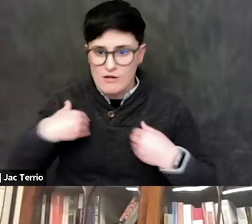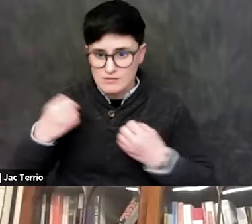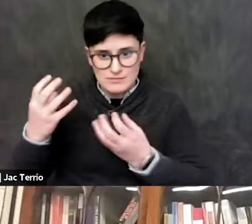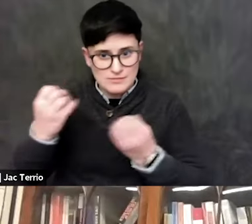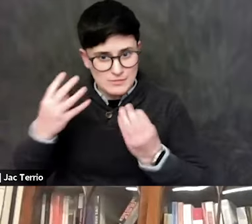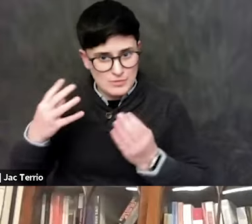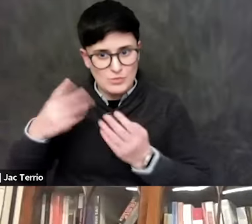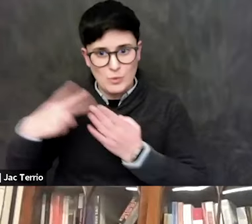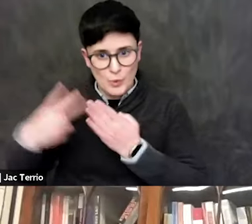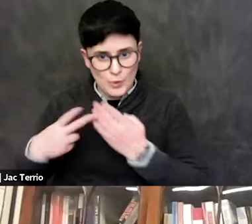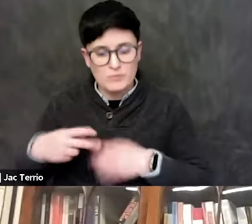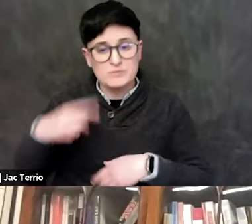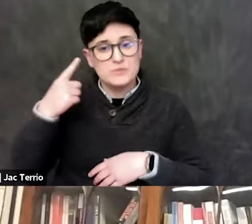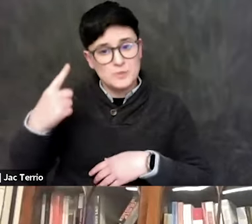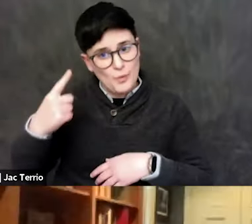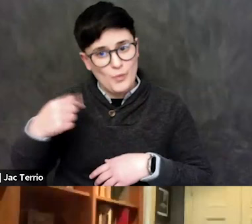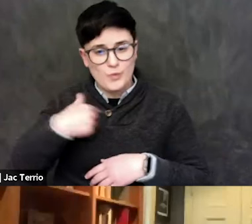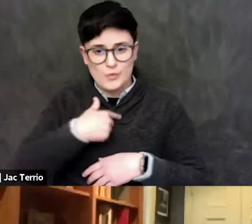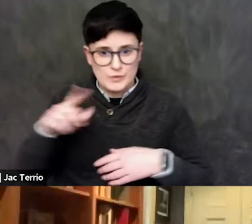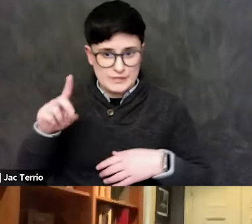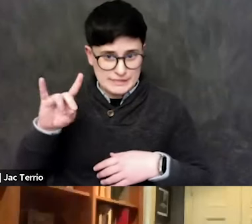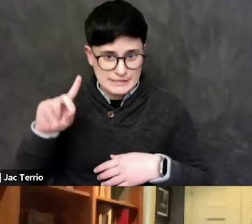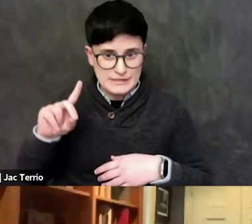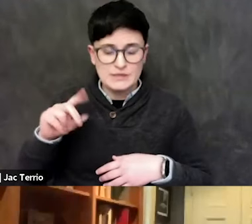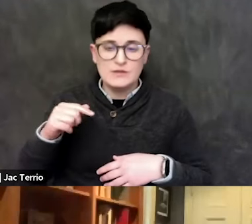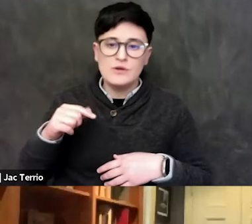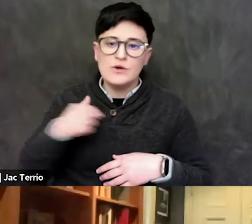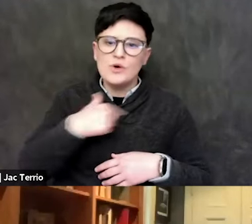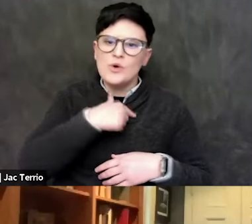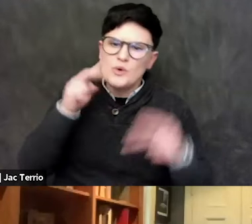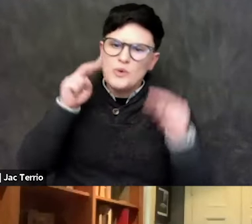One that we put together was looking at the issue